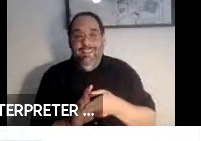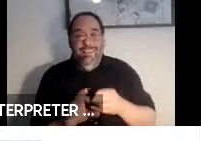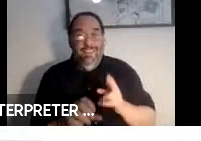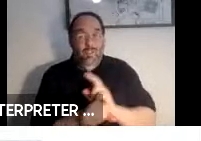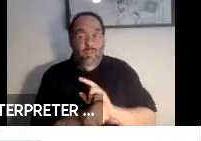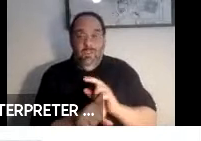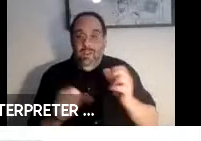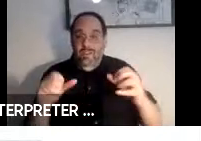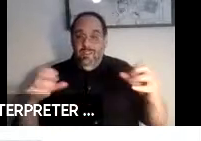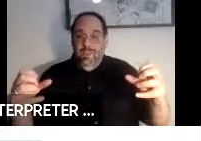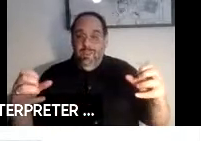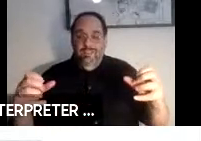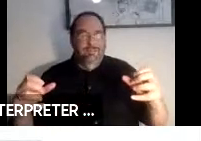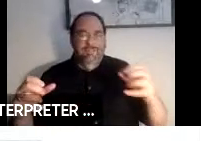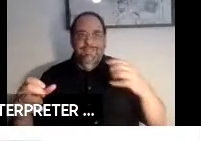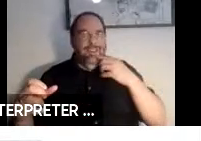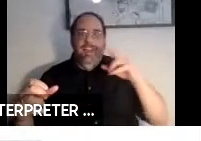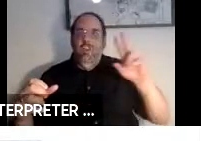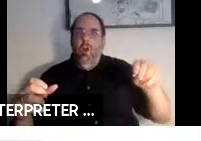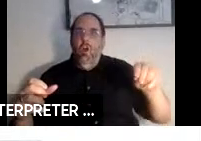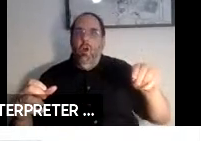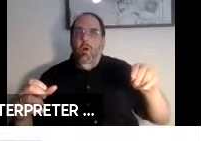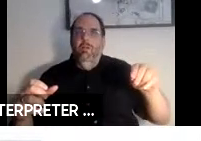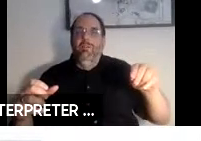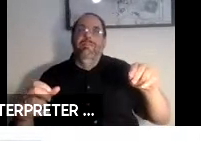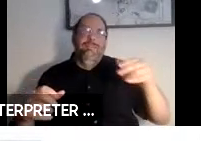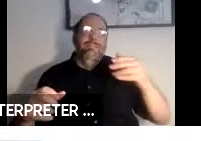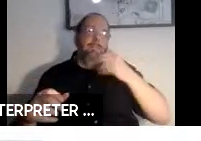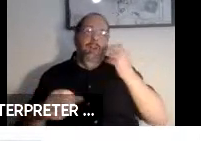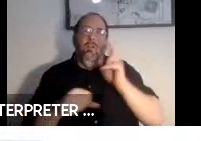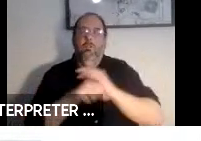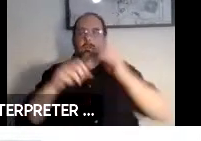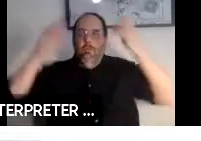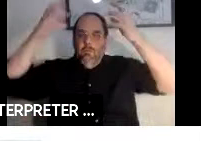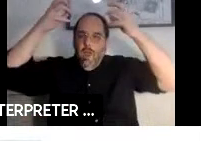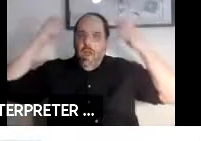agent to stay interacting with you through say a headset instead of through the car speakers.